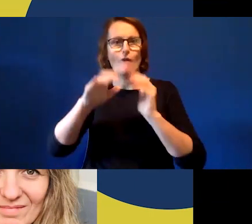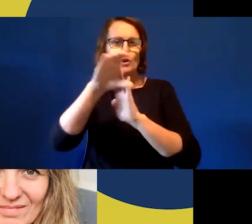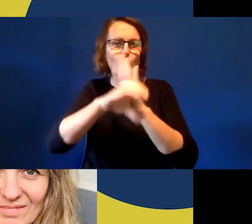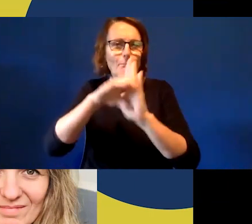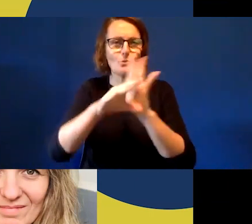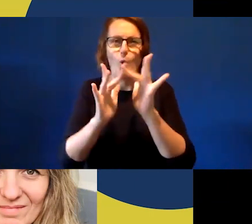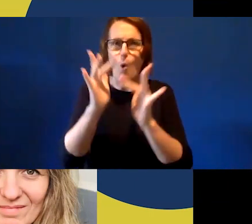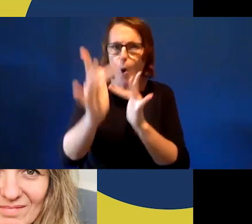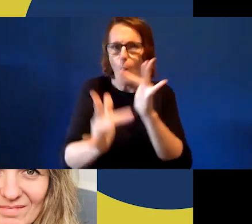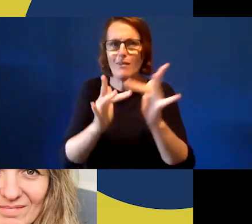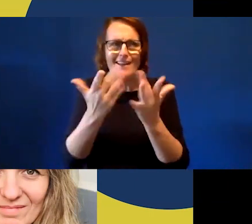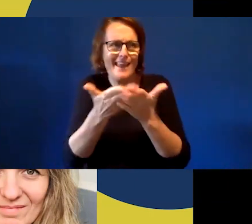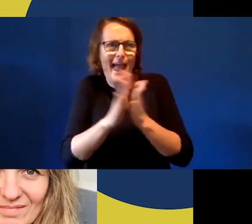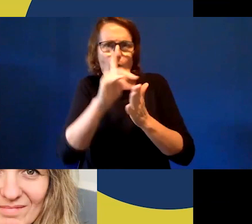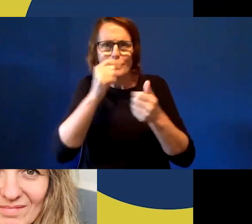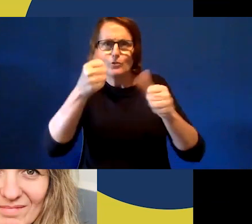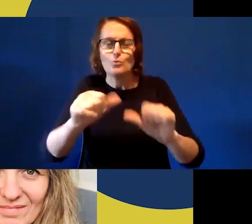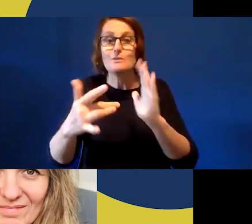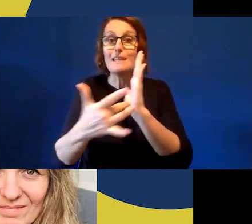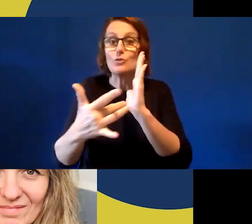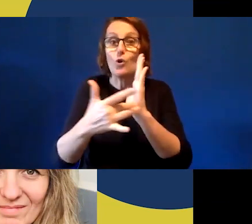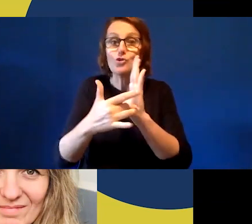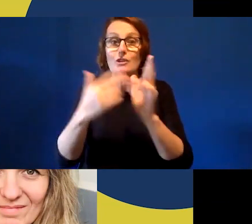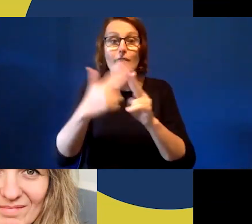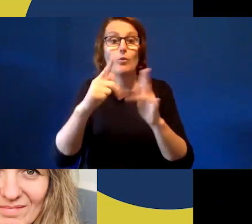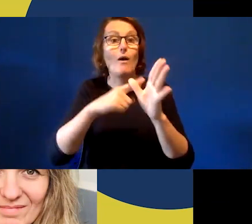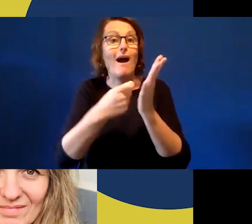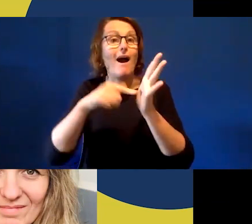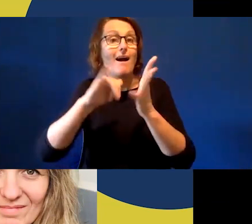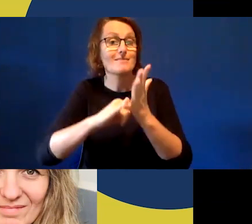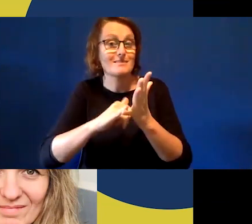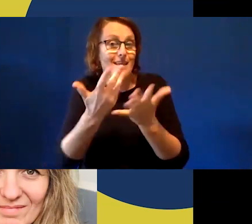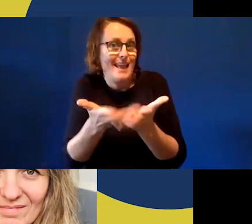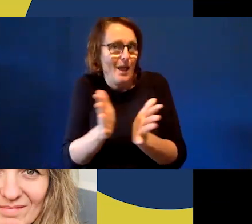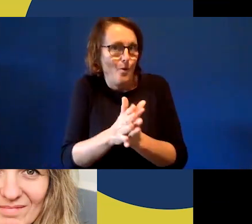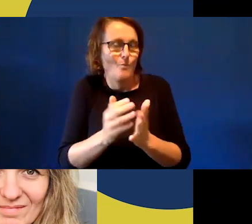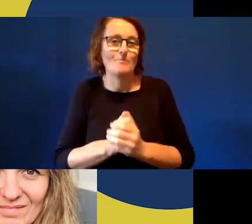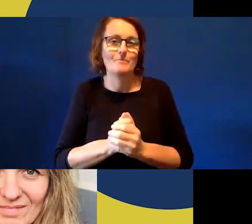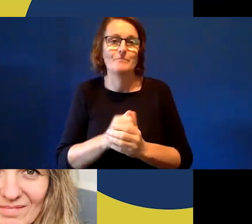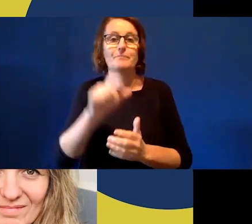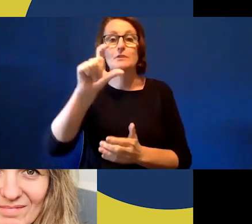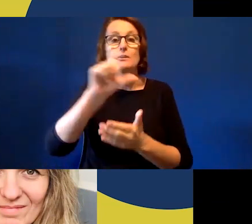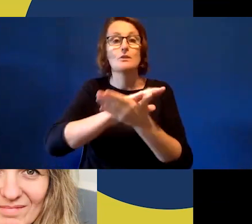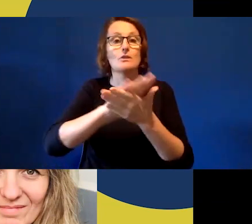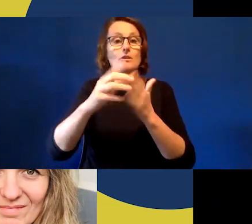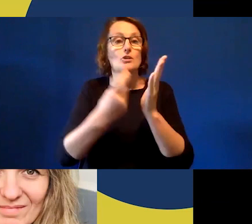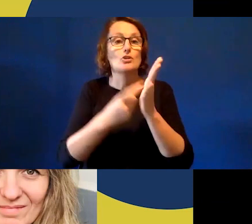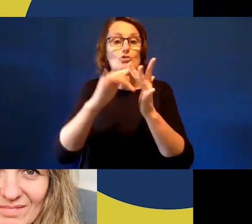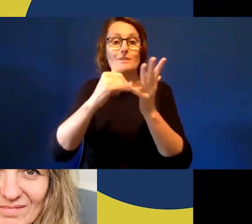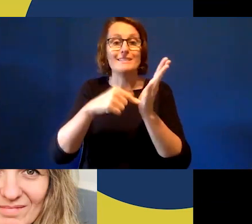using tech in a creative and strategic way. Christy is a writer,